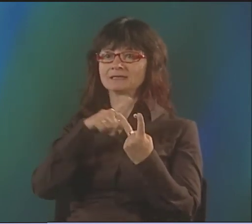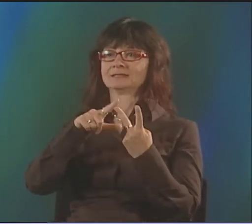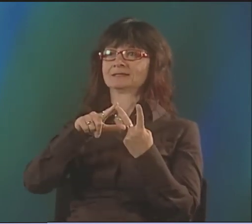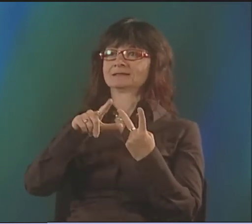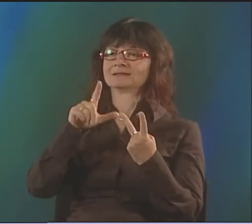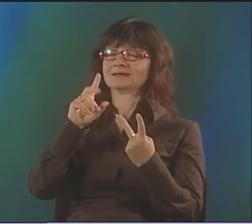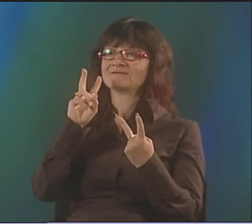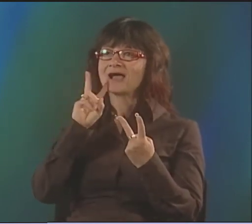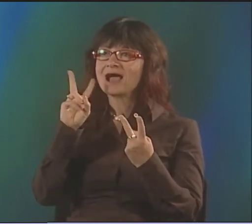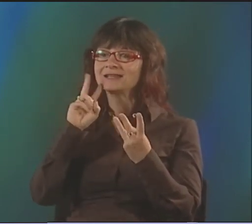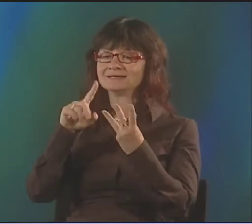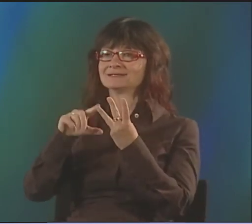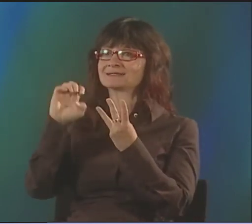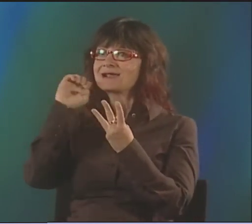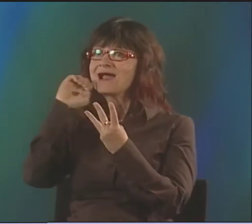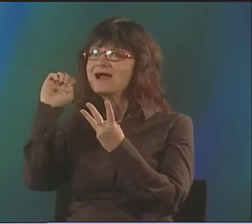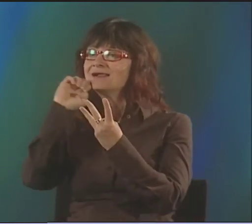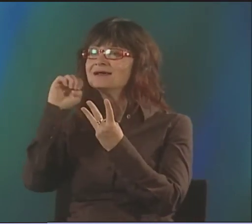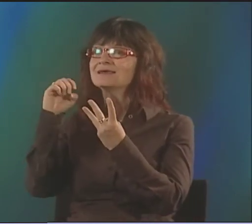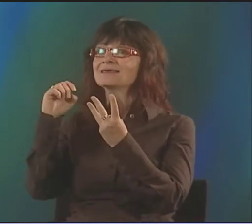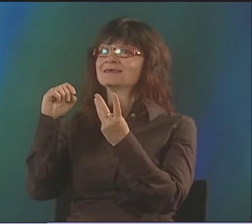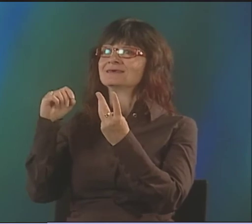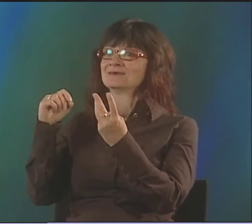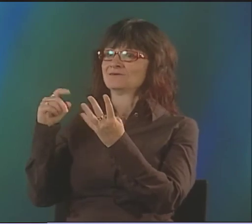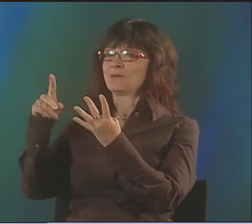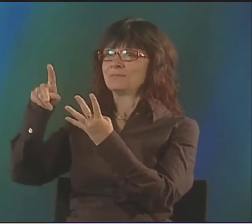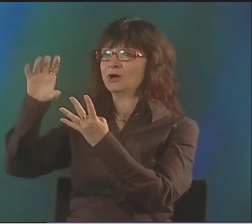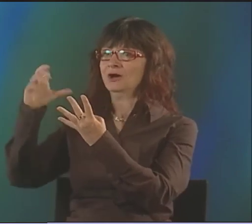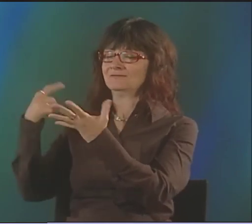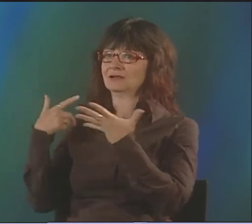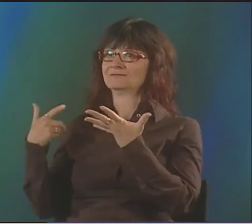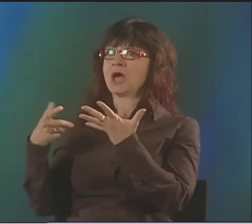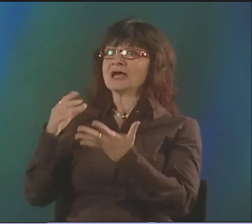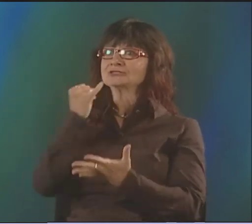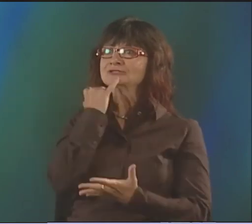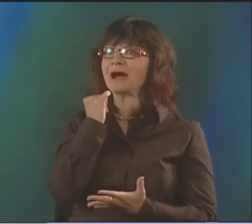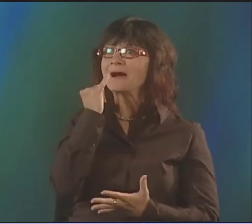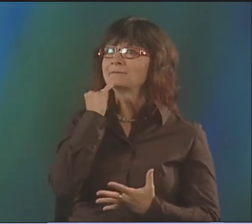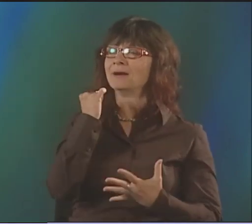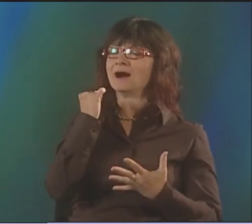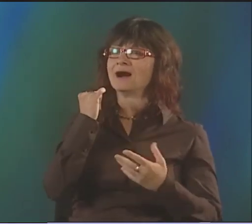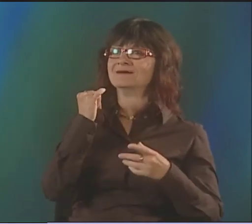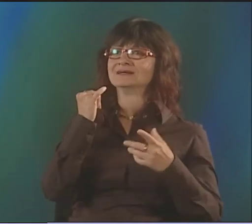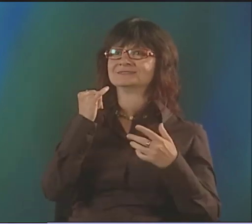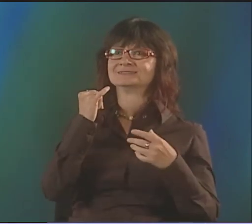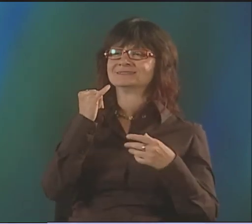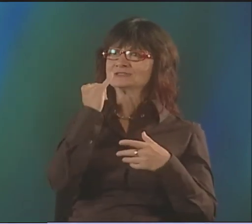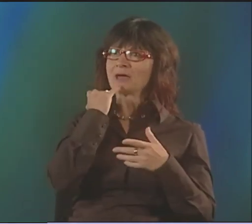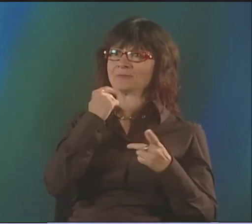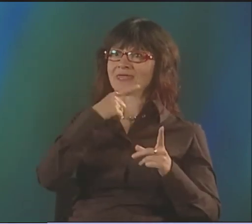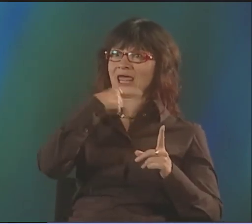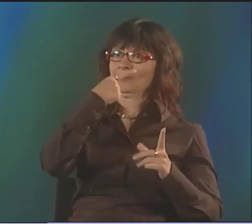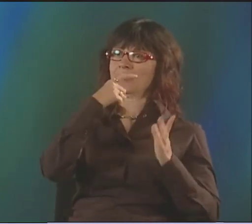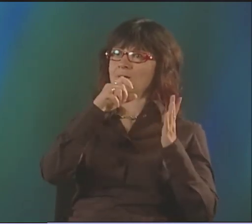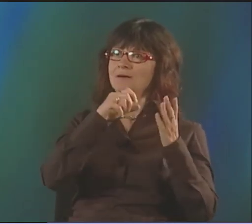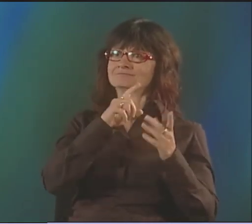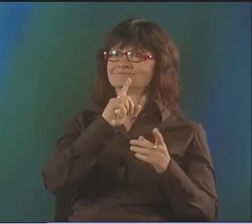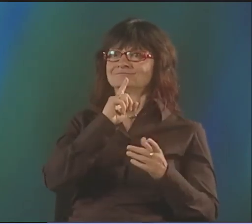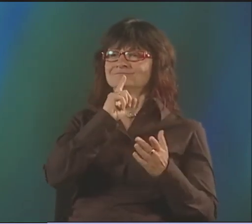I FELT LIKE EVERYTHING JUST EXPLODED AT THAT MOMENT BECAUSE PATRICK WAS THERE, VALLI WAS THERE,